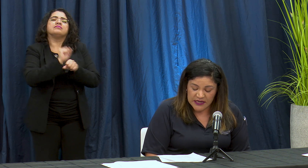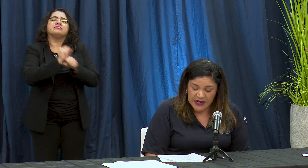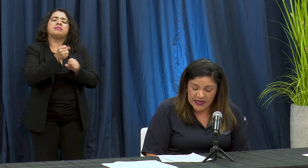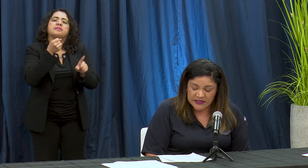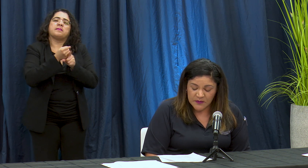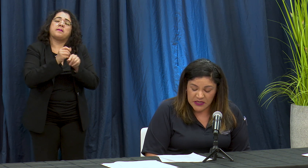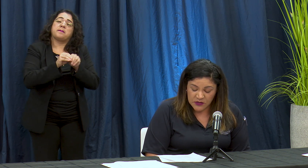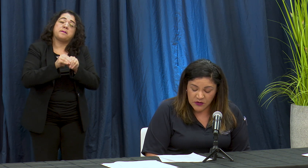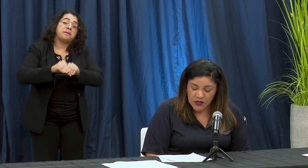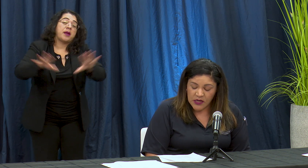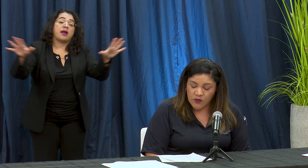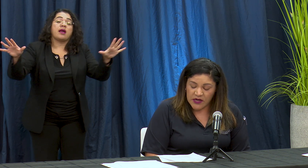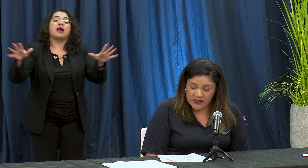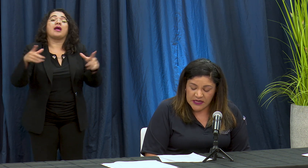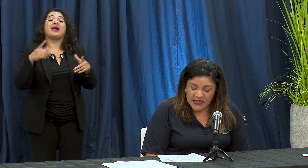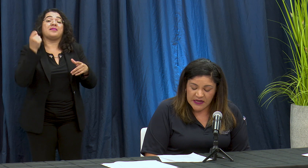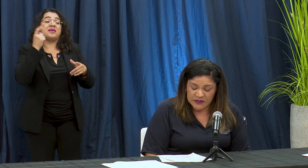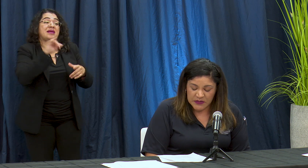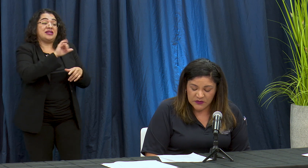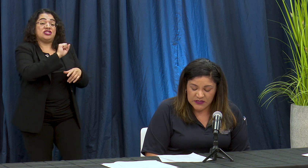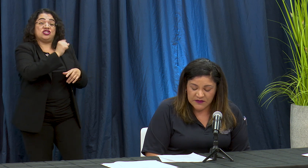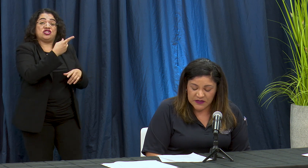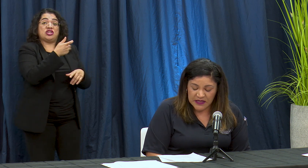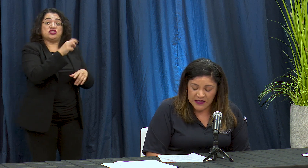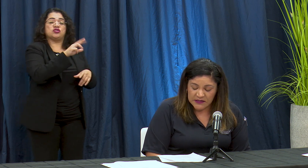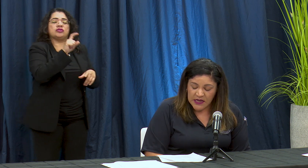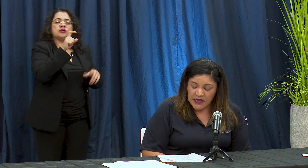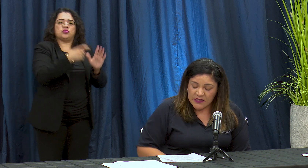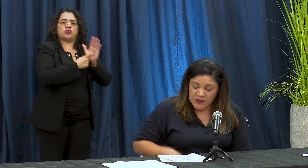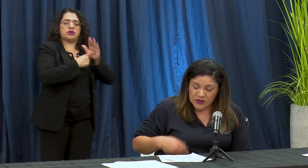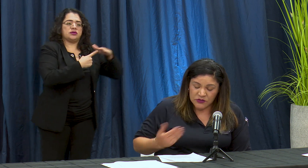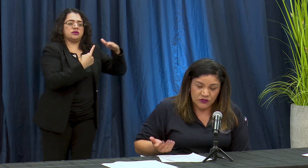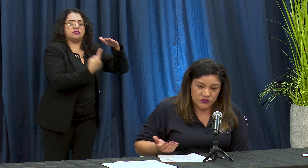kierra s la me ento quarantining as personas affected tambien o Stroh's